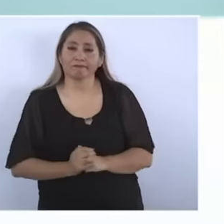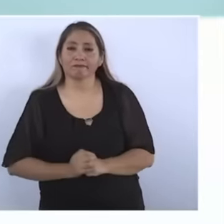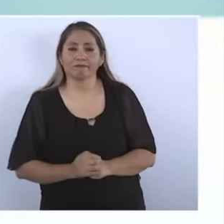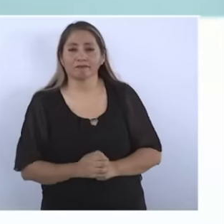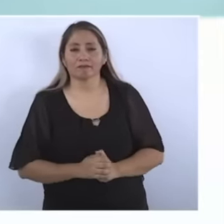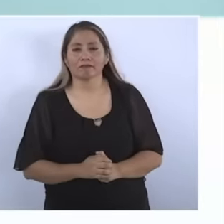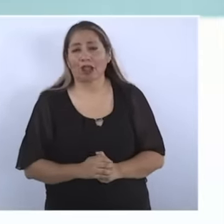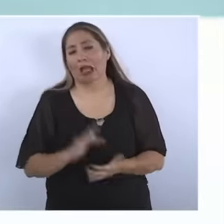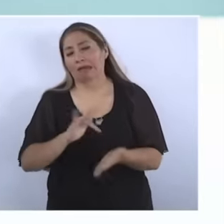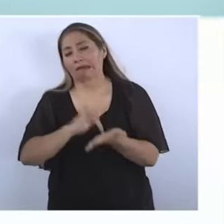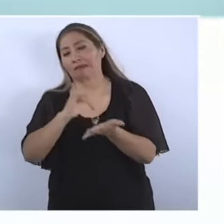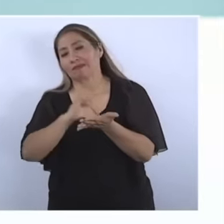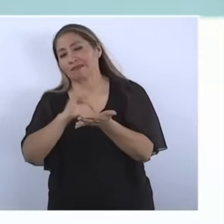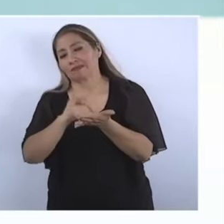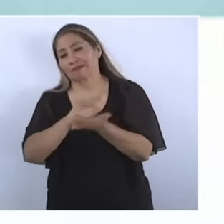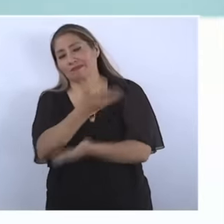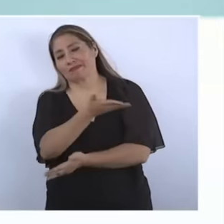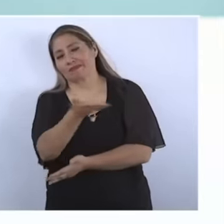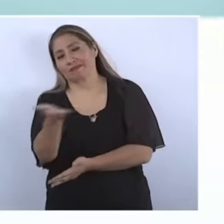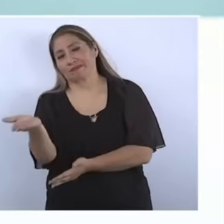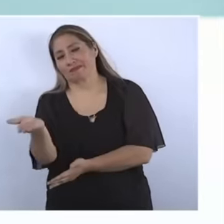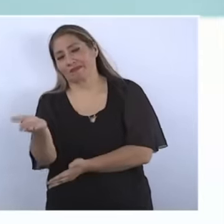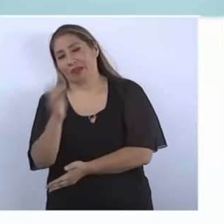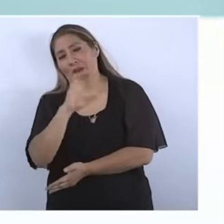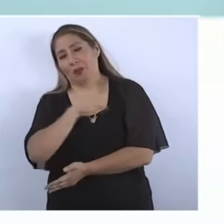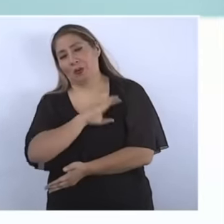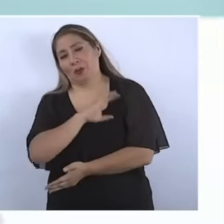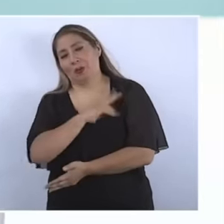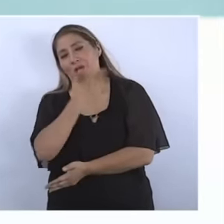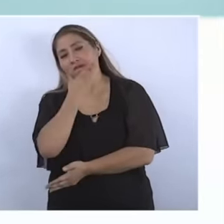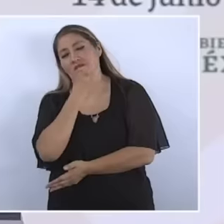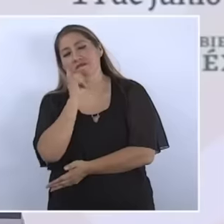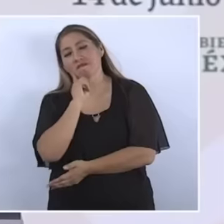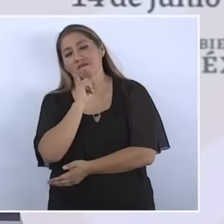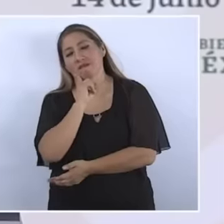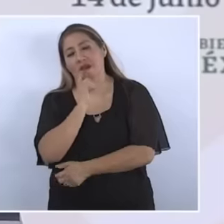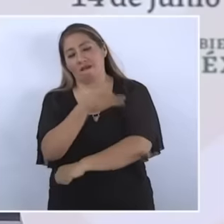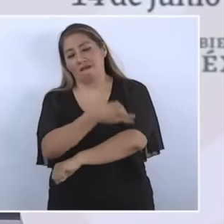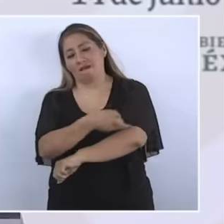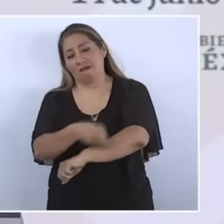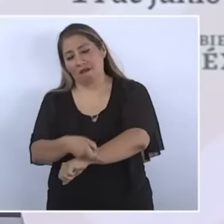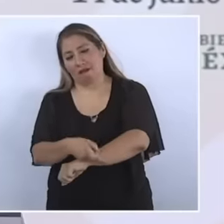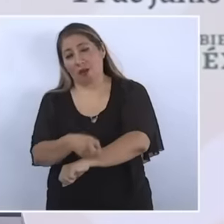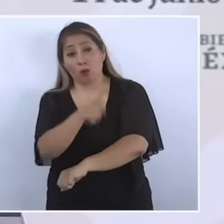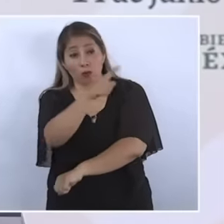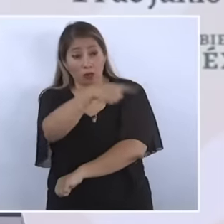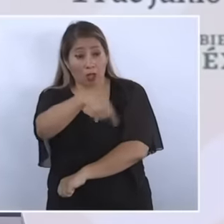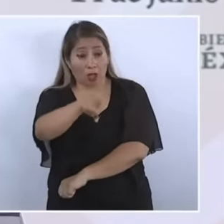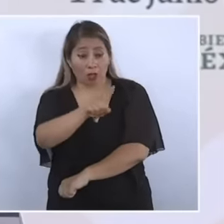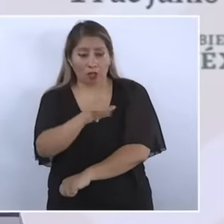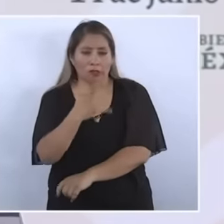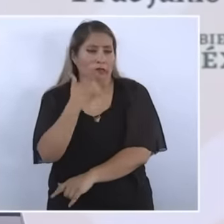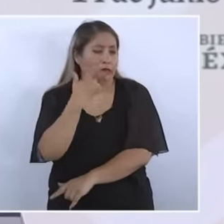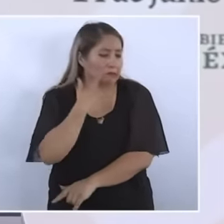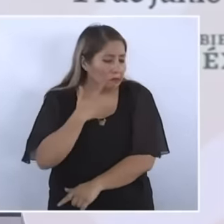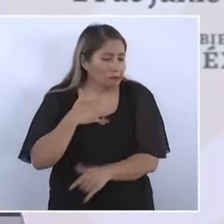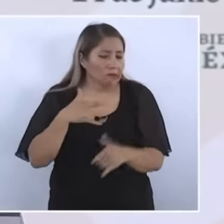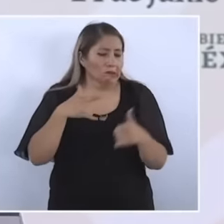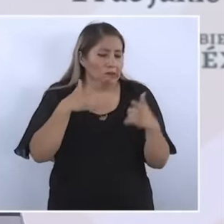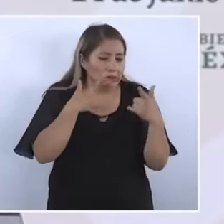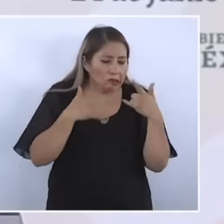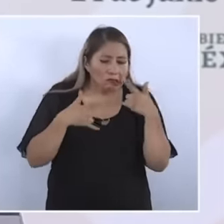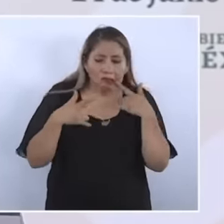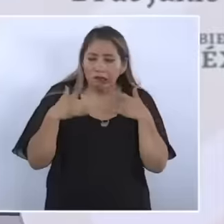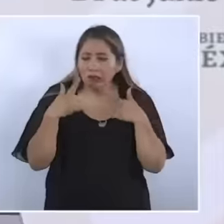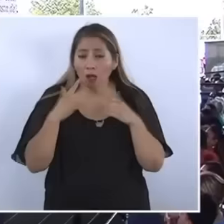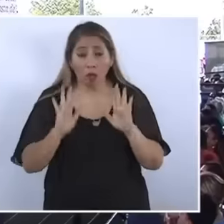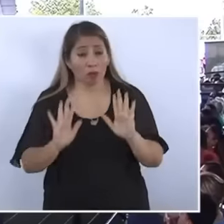Thank you very much, dear family members for staying in the fight and not giving up